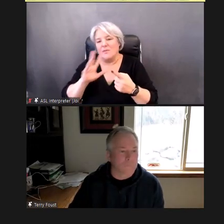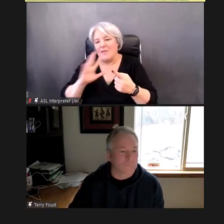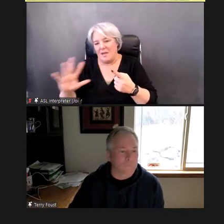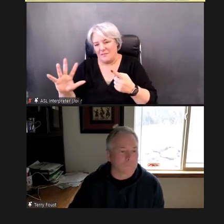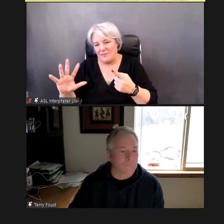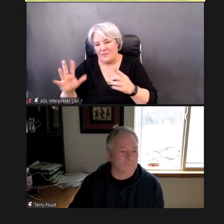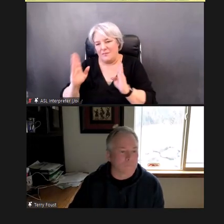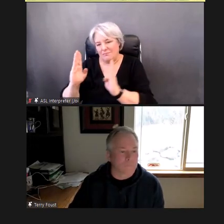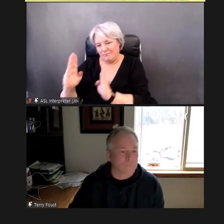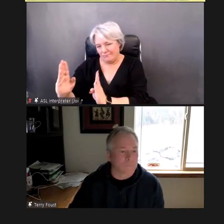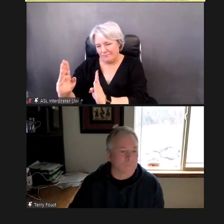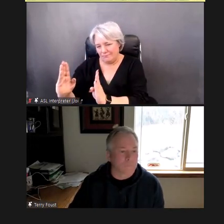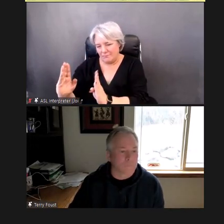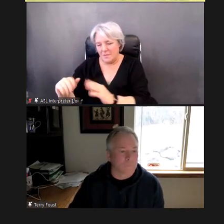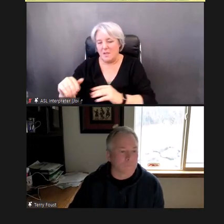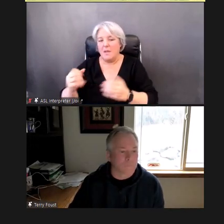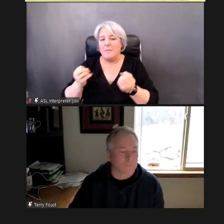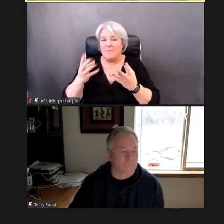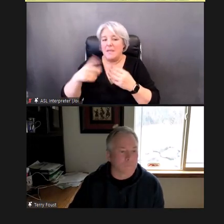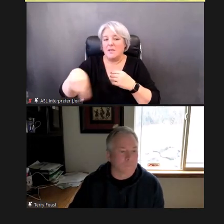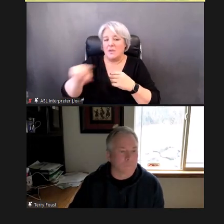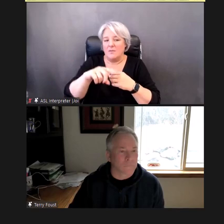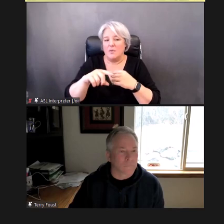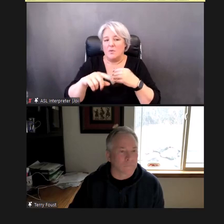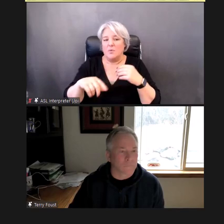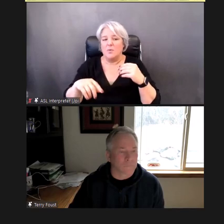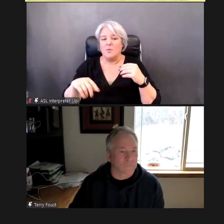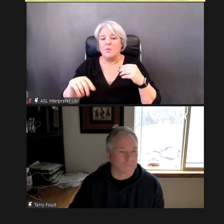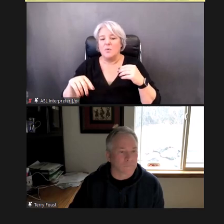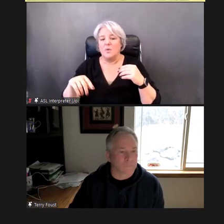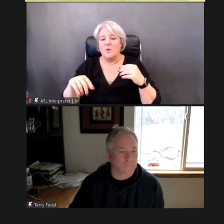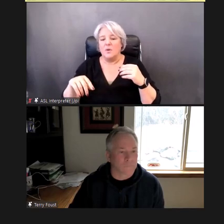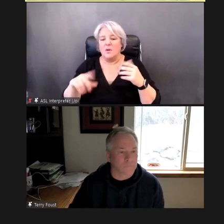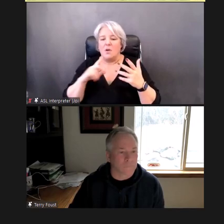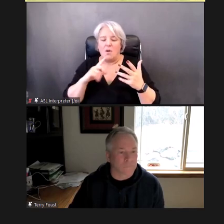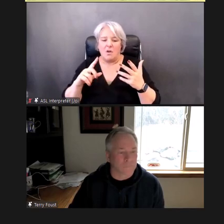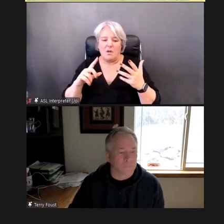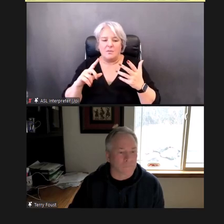ready for a new round of screenings in the spring, we'll go over the